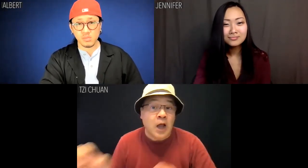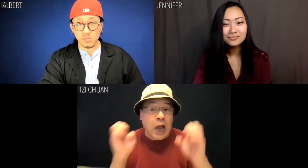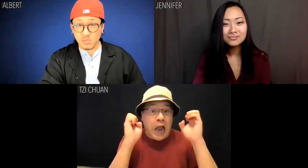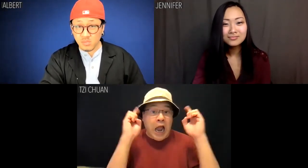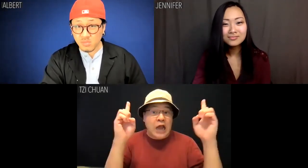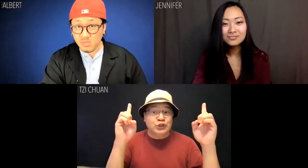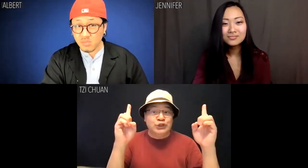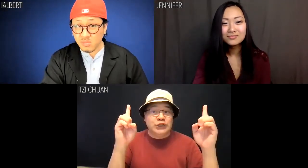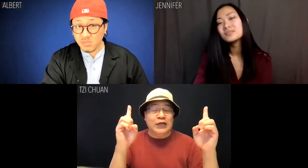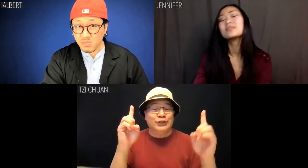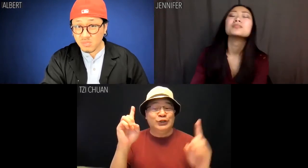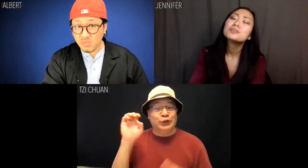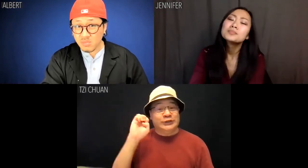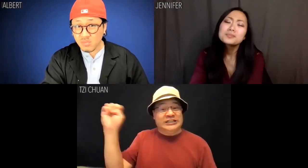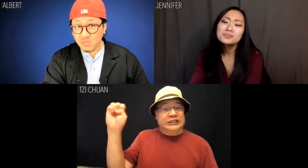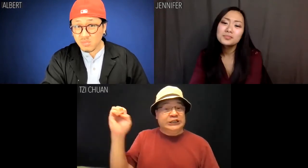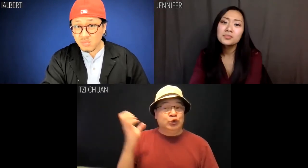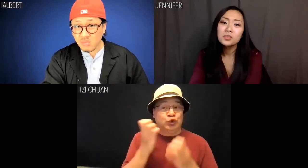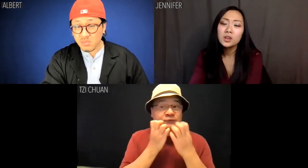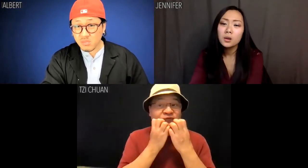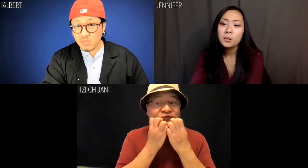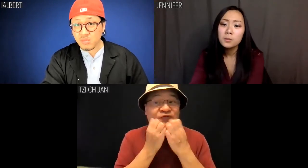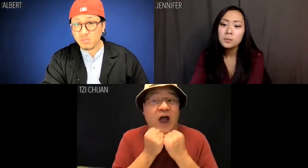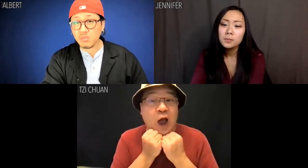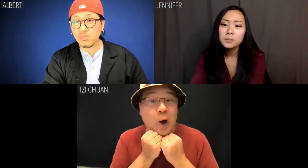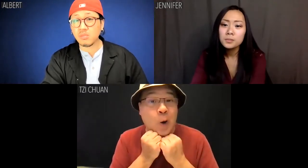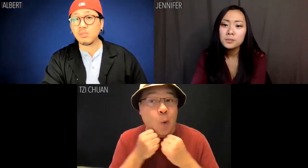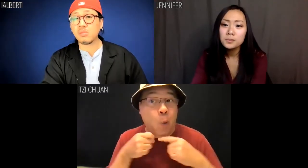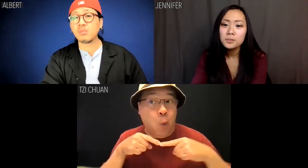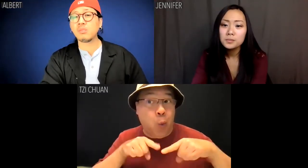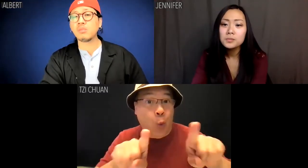Tzi Chuan: Education is the centerpiece of our eastern values,